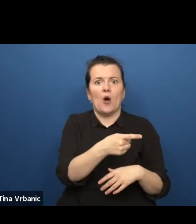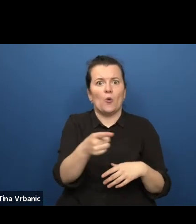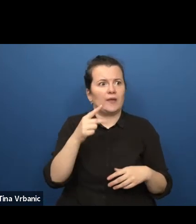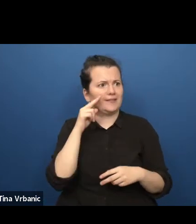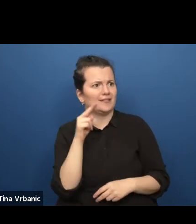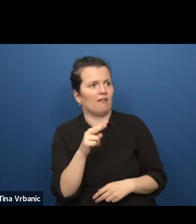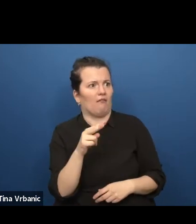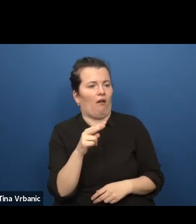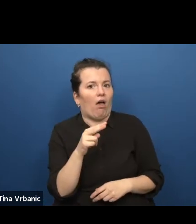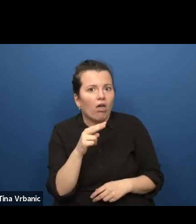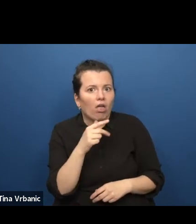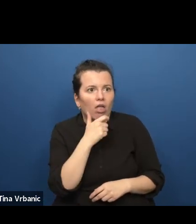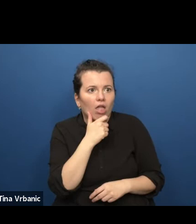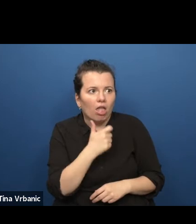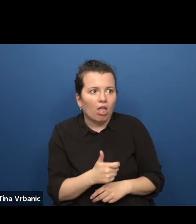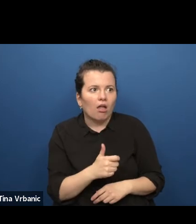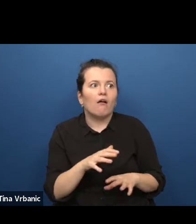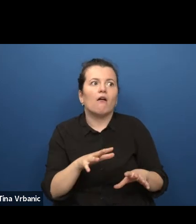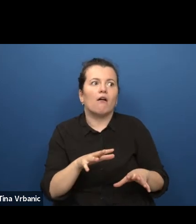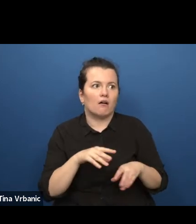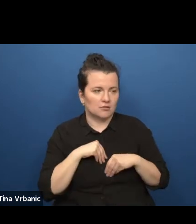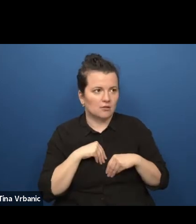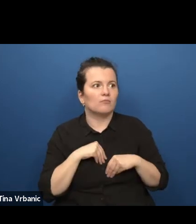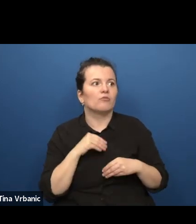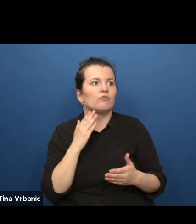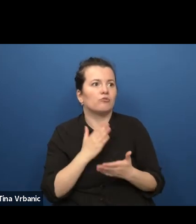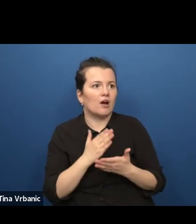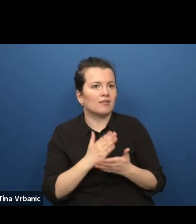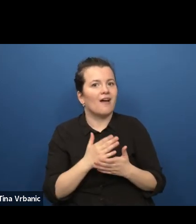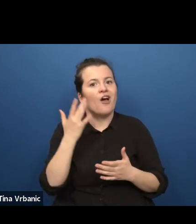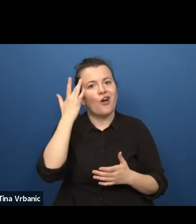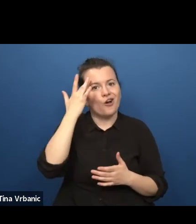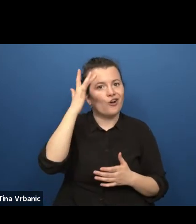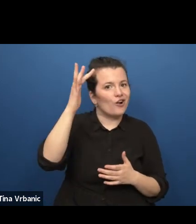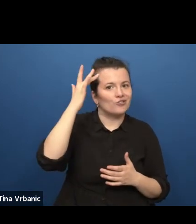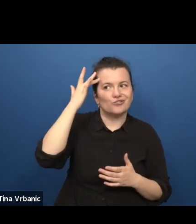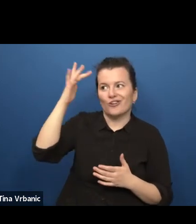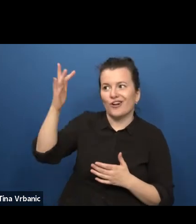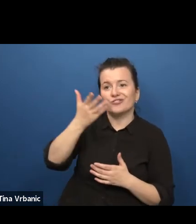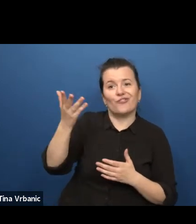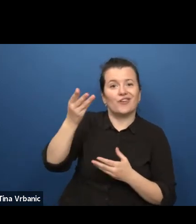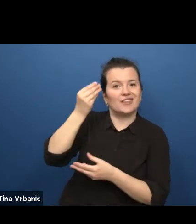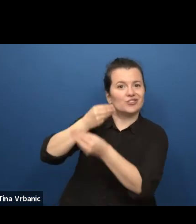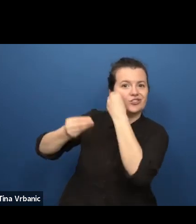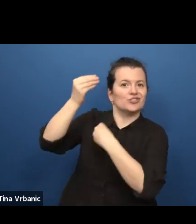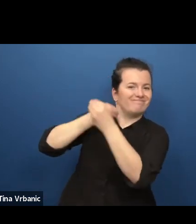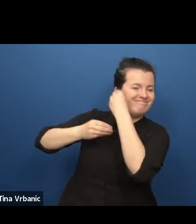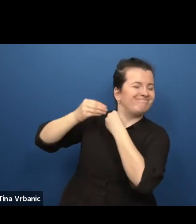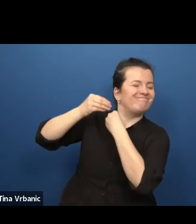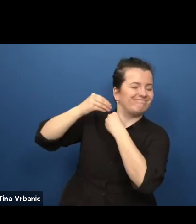that we all are culturally conditioned by prejudices and stereotyping.